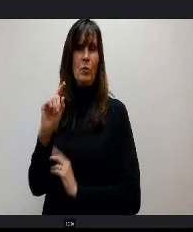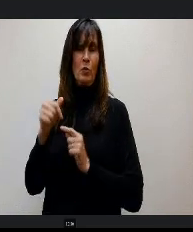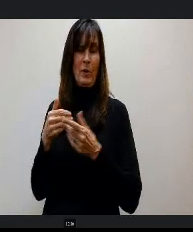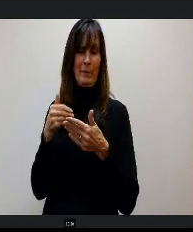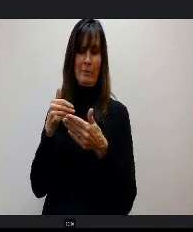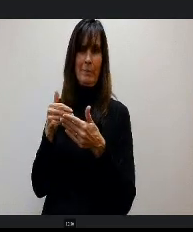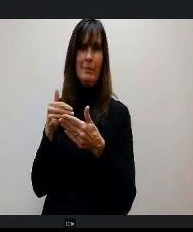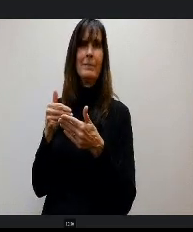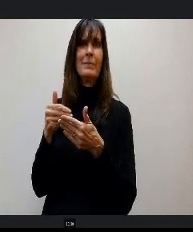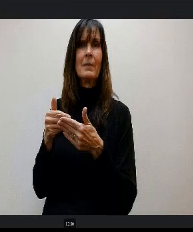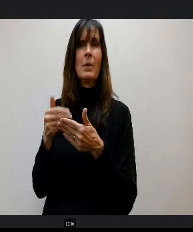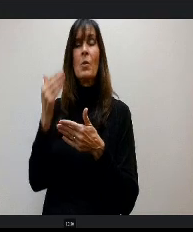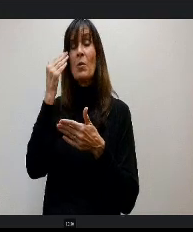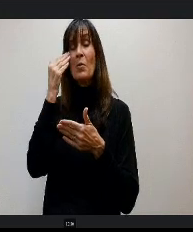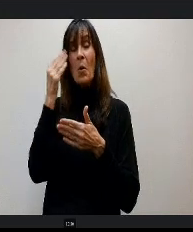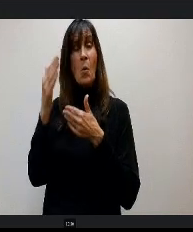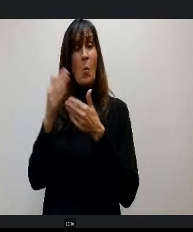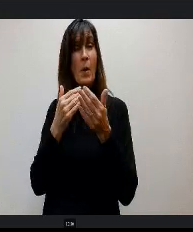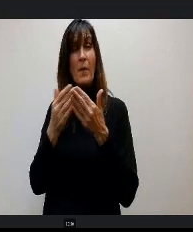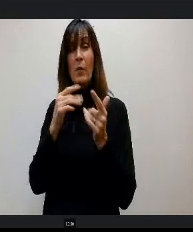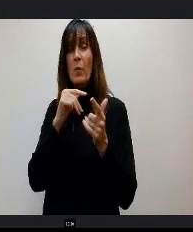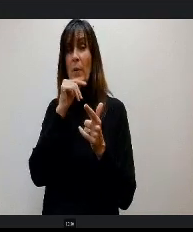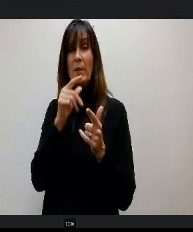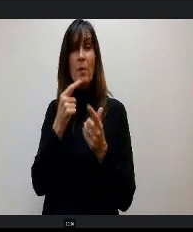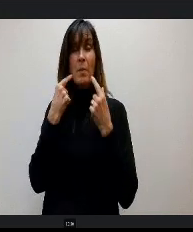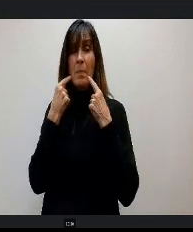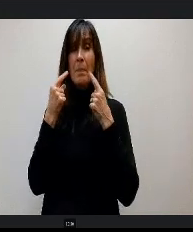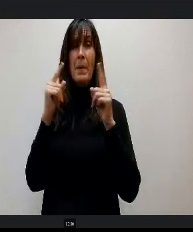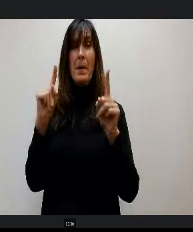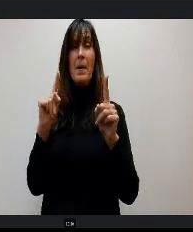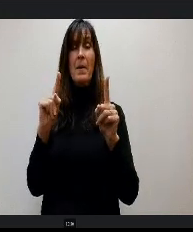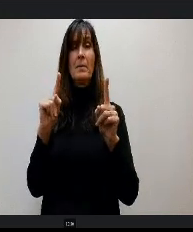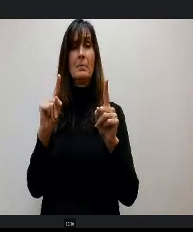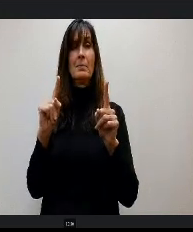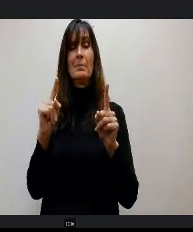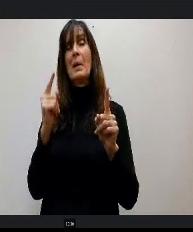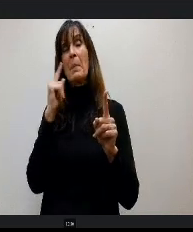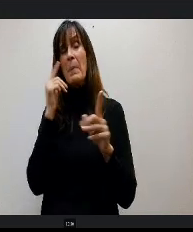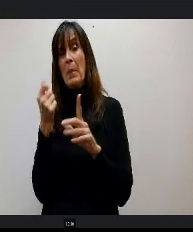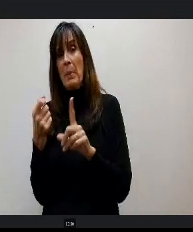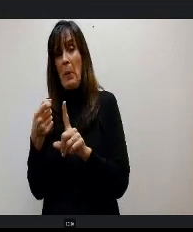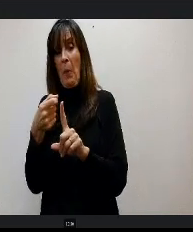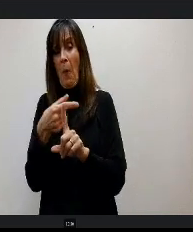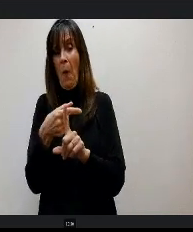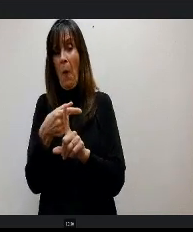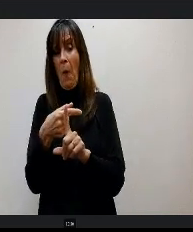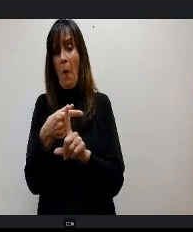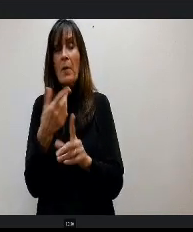whatever we don't hit properly our target's s a little off. We receive more or less. We'll true that up in